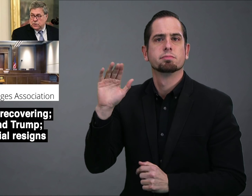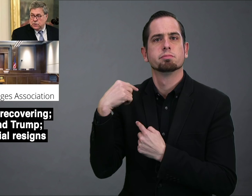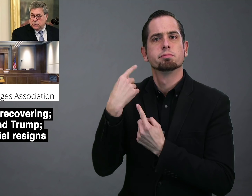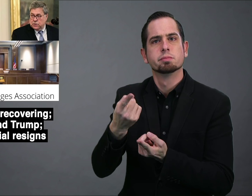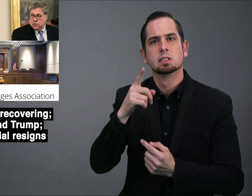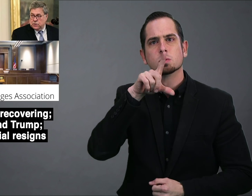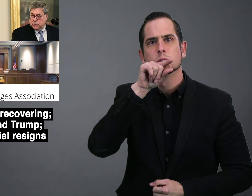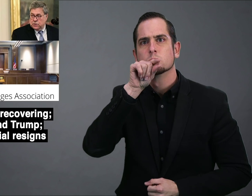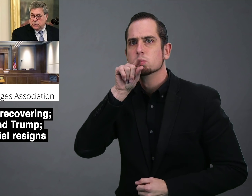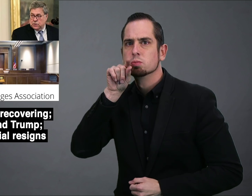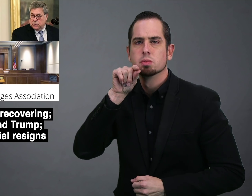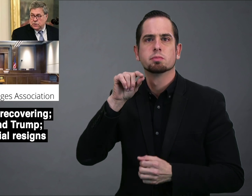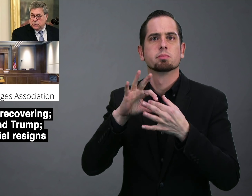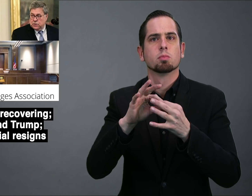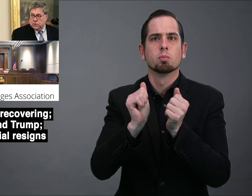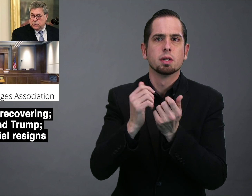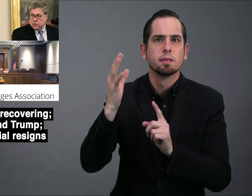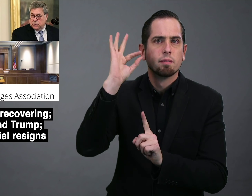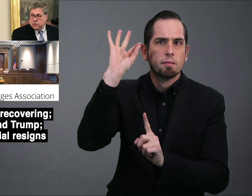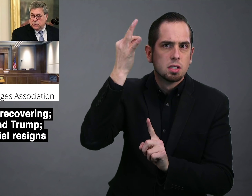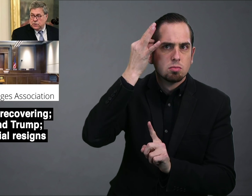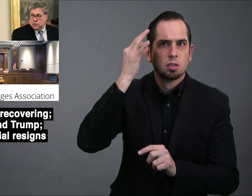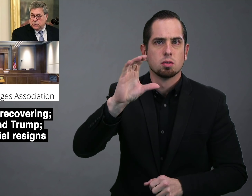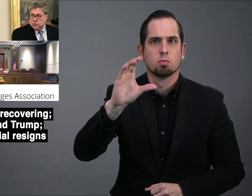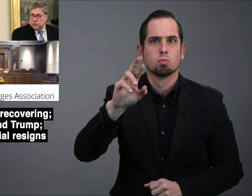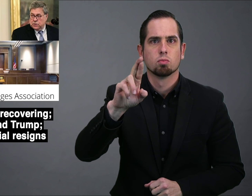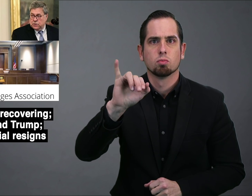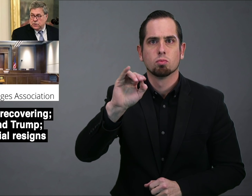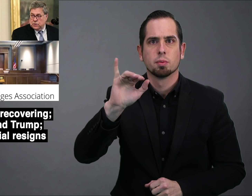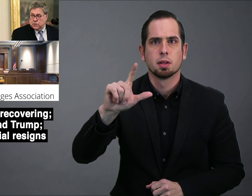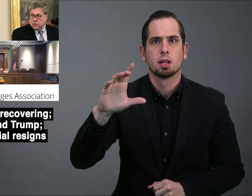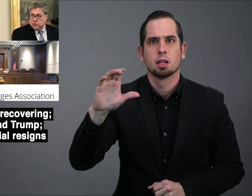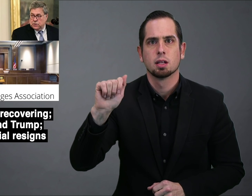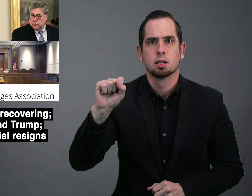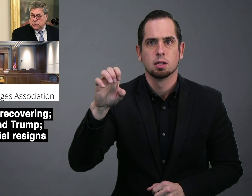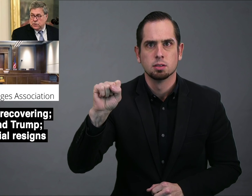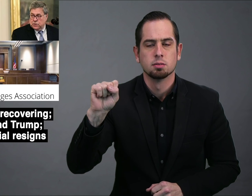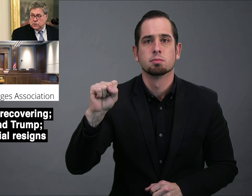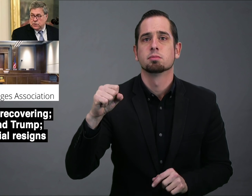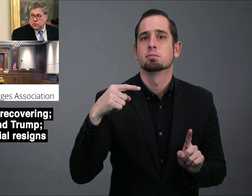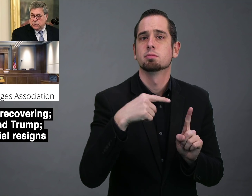and his tweets about federal criminal cases,